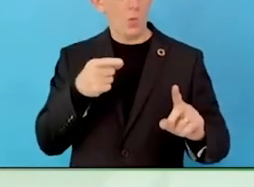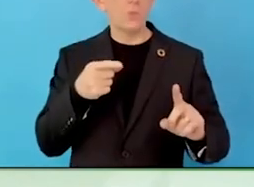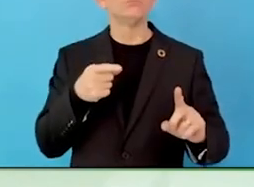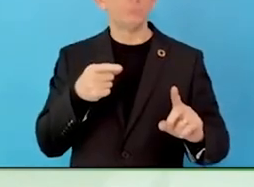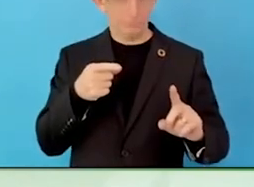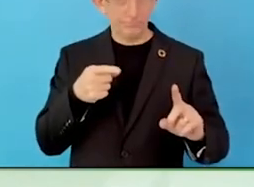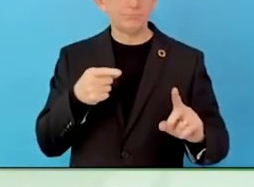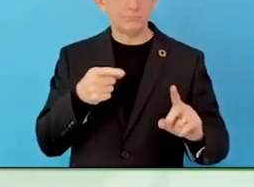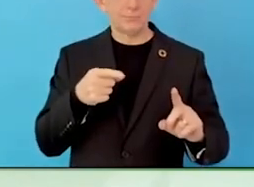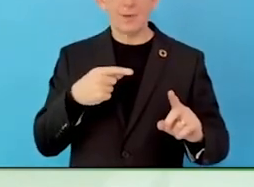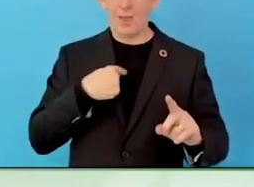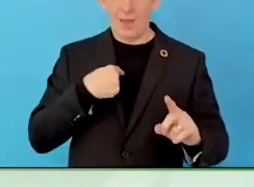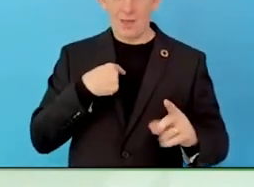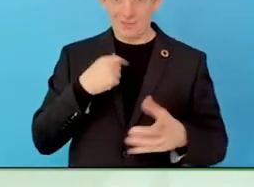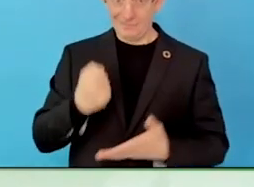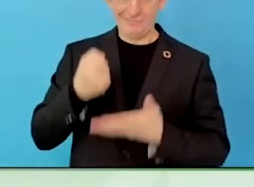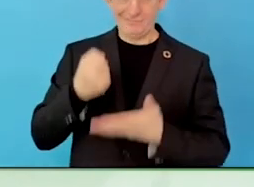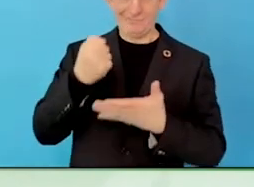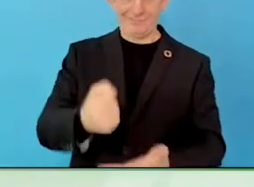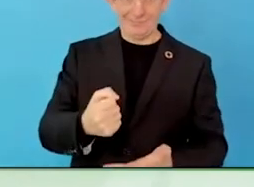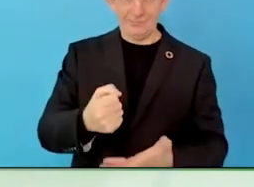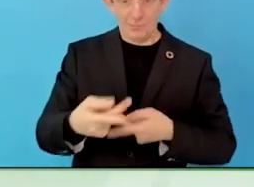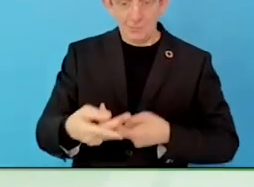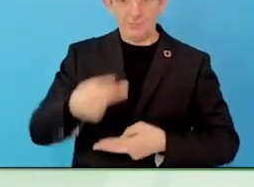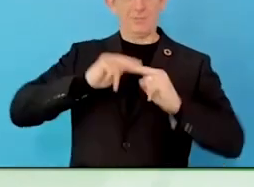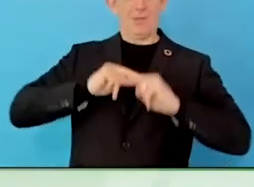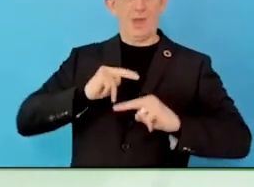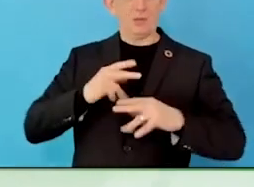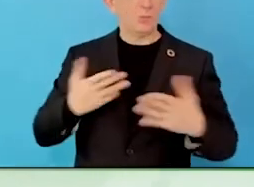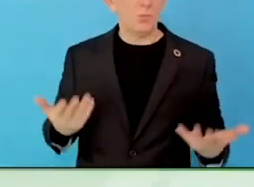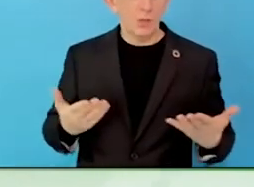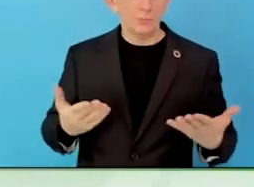And will it achieve the vision of saying, this is a charity approach,